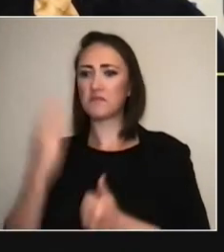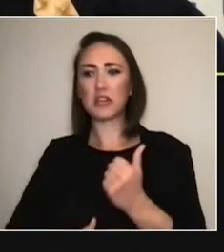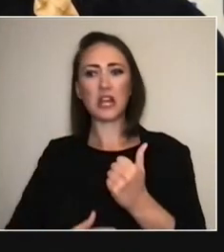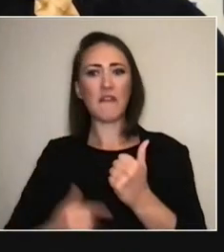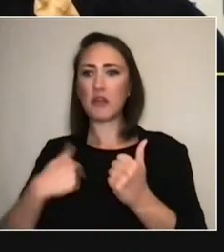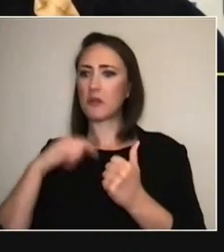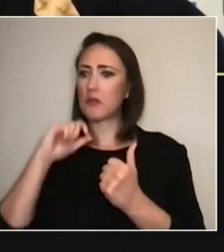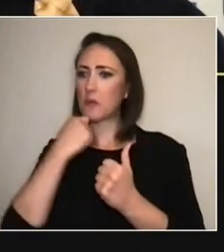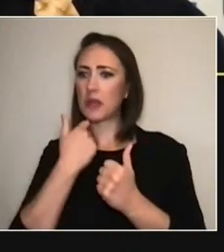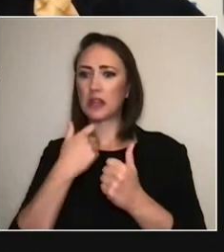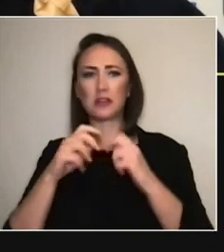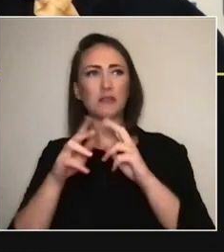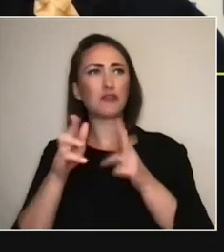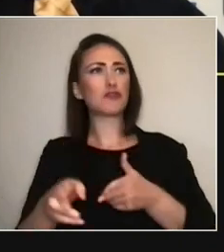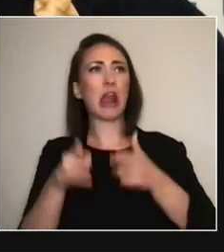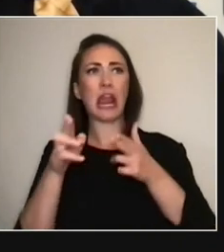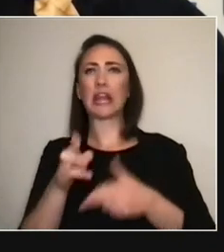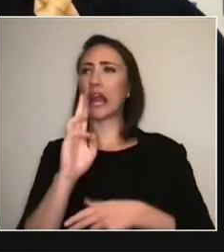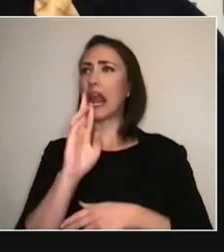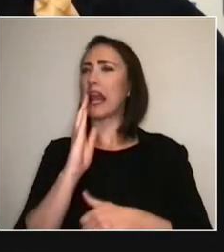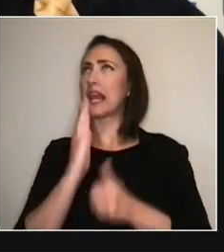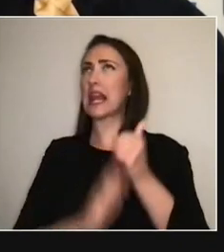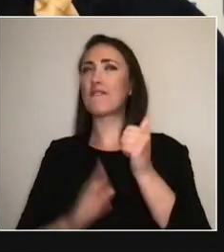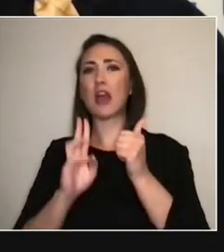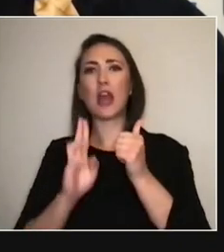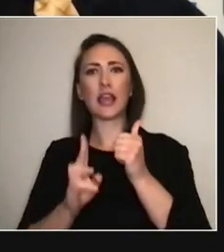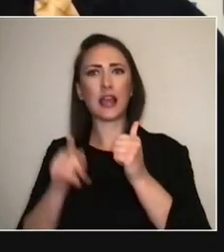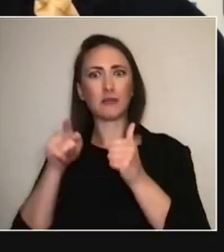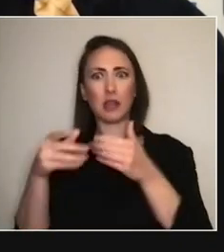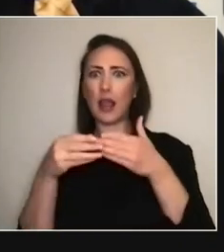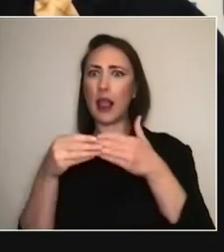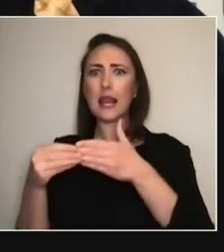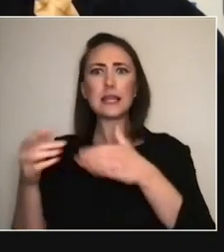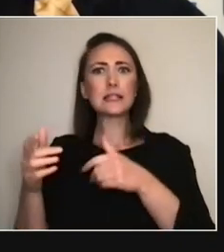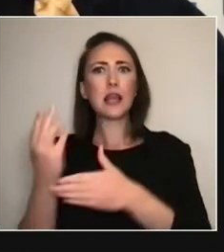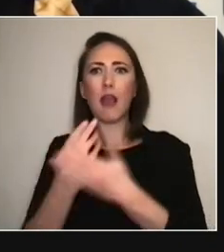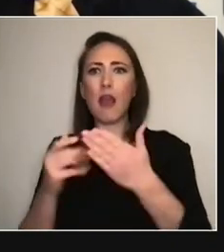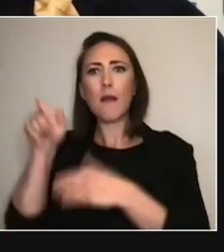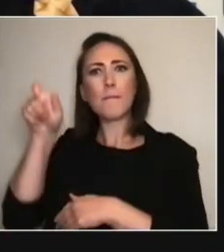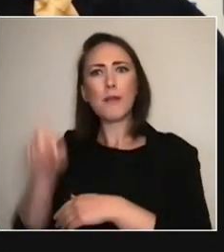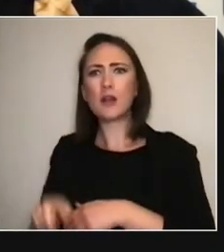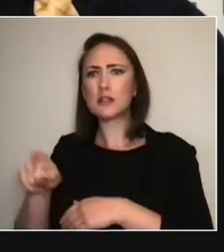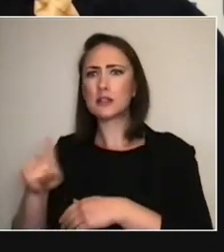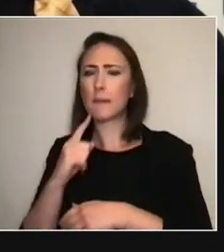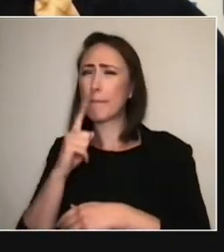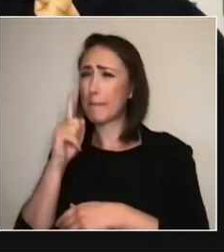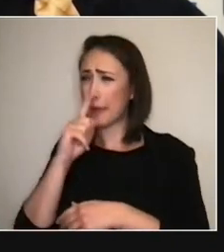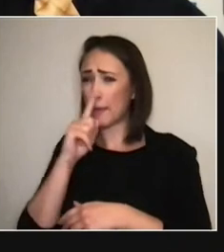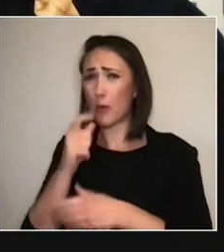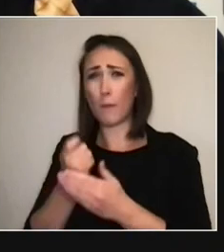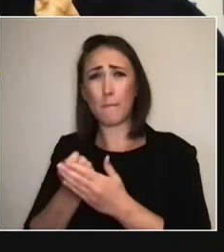He's one of the leading artists in the world, and people will pay him lots and lots and lots of money to have someone deliver his work.